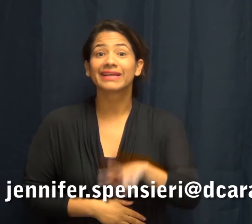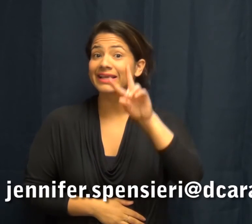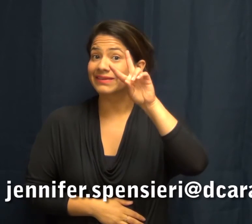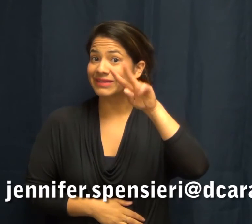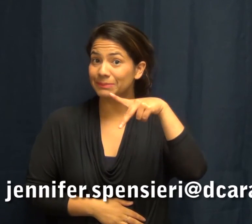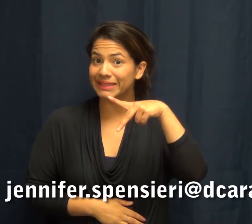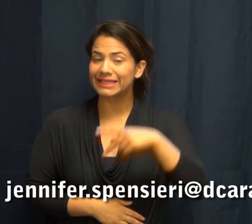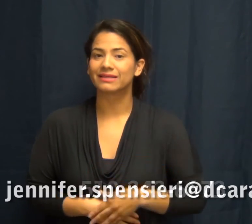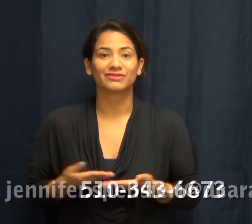and my VP number: